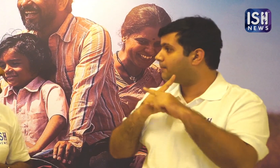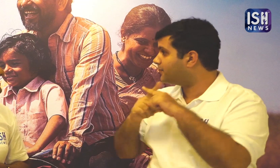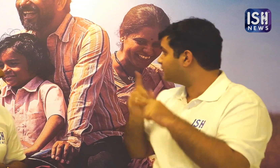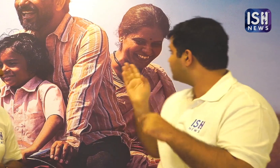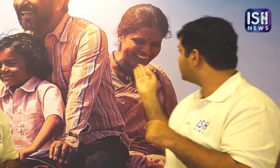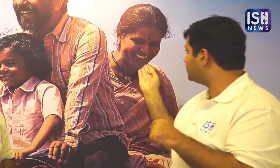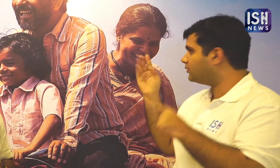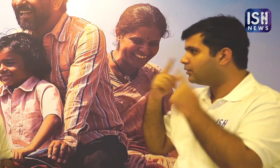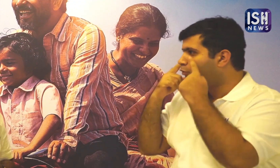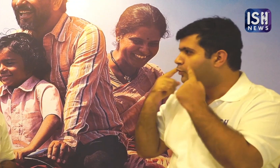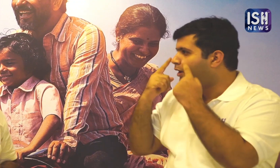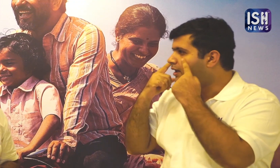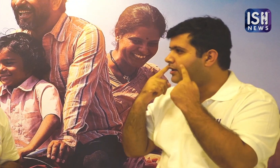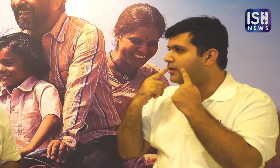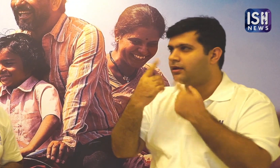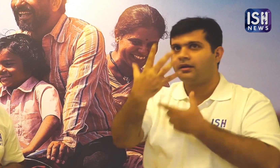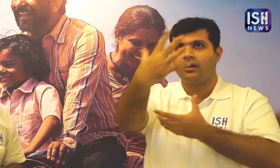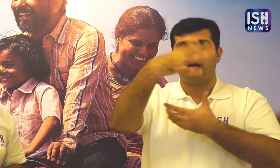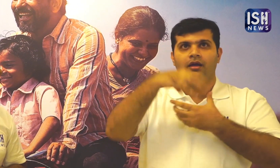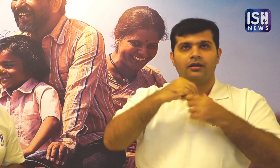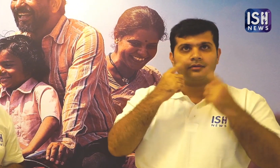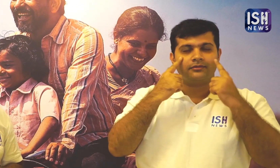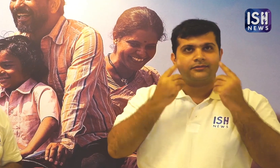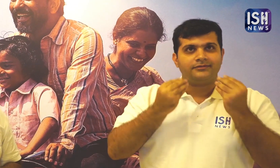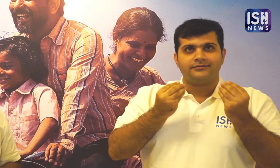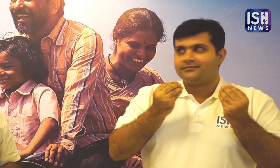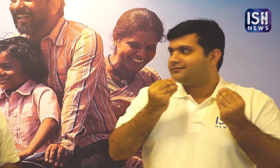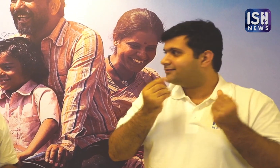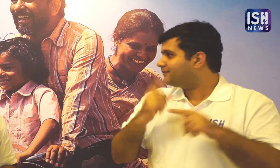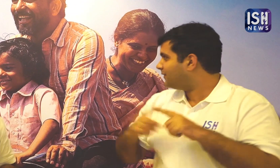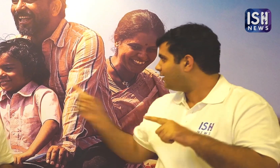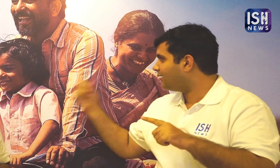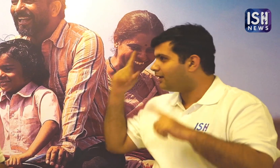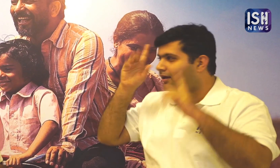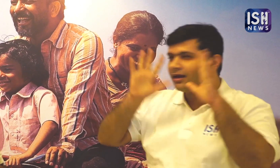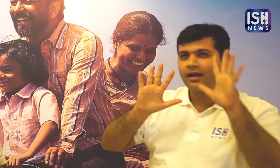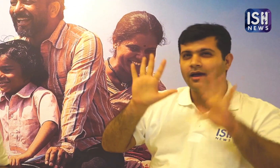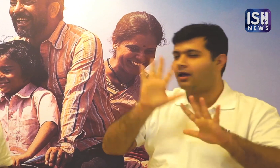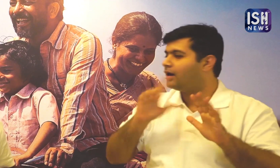Also when she cried I welled up myself. Even his acting and expressions.